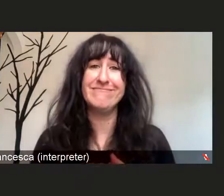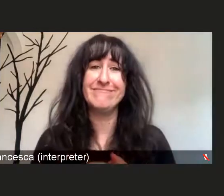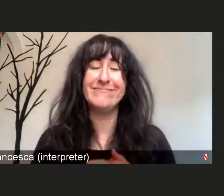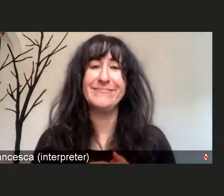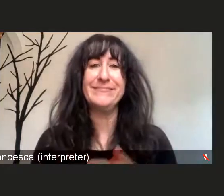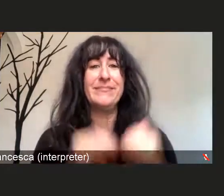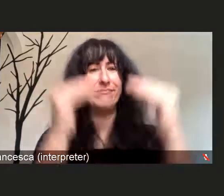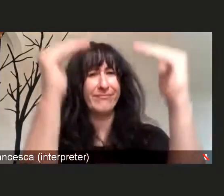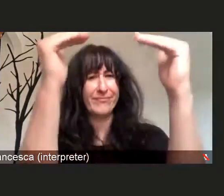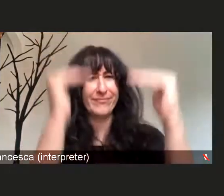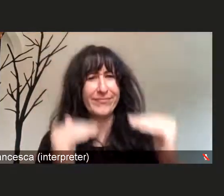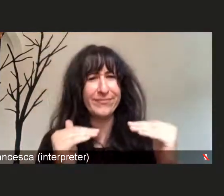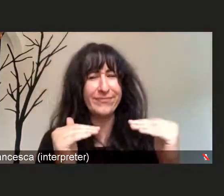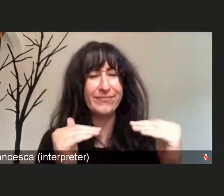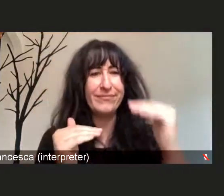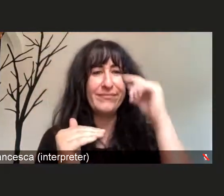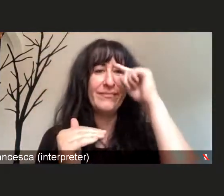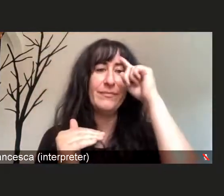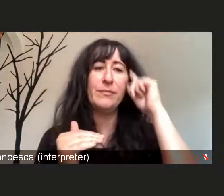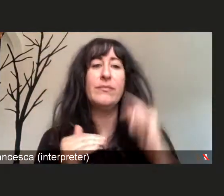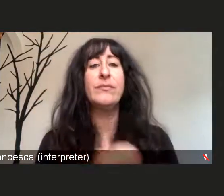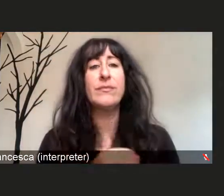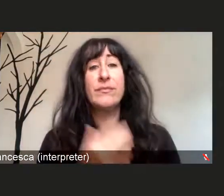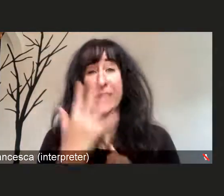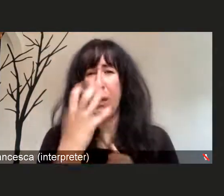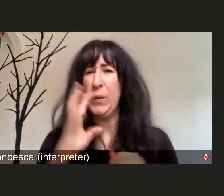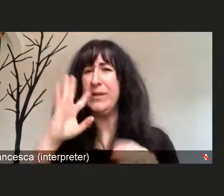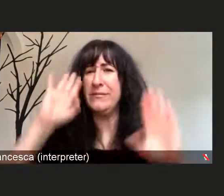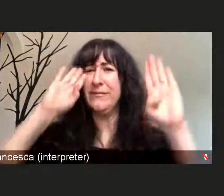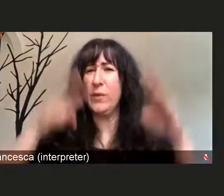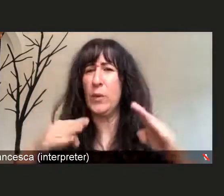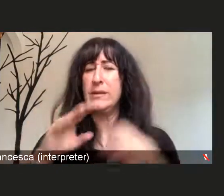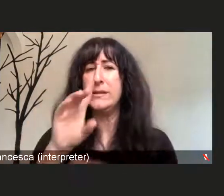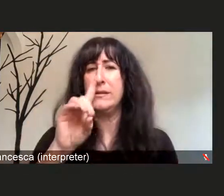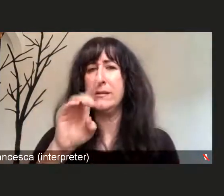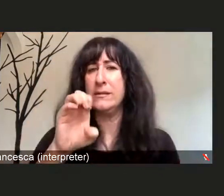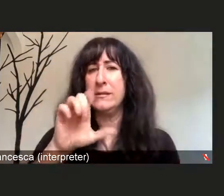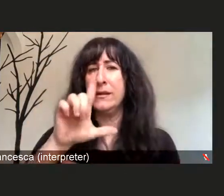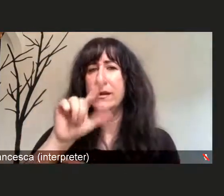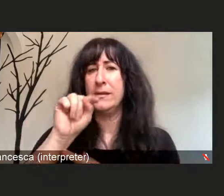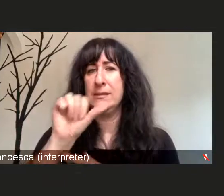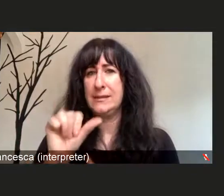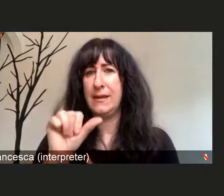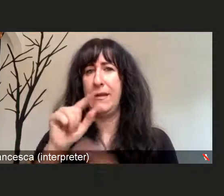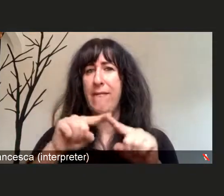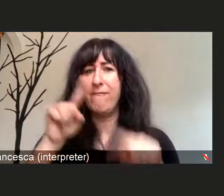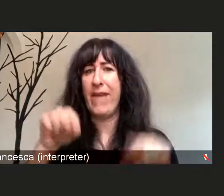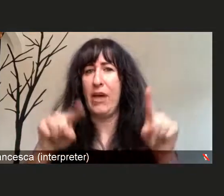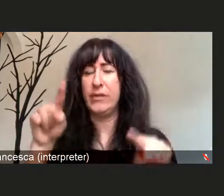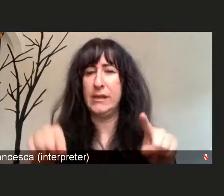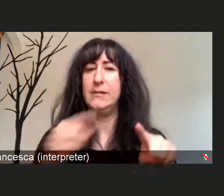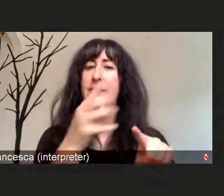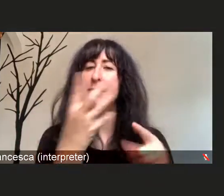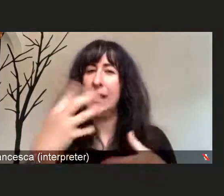and I wanna talk about the Delta variant and the COVID 19 virus. You remember back in time, I told you that